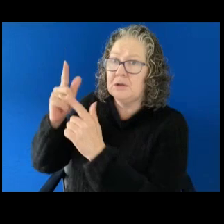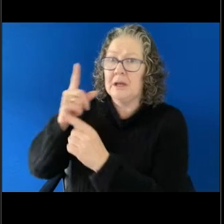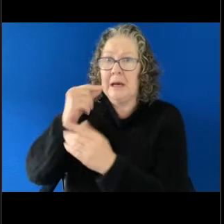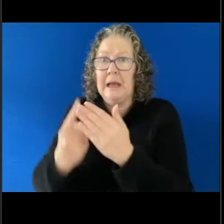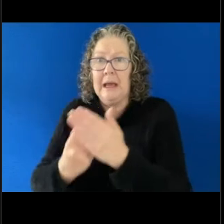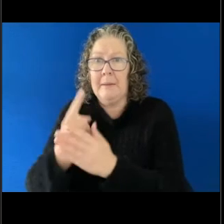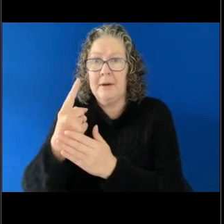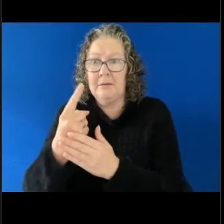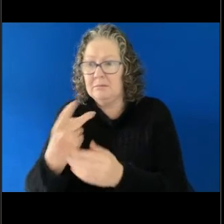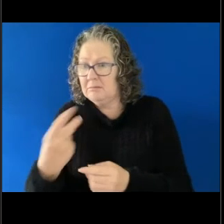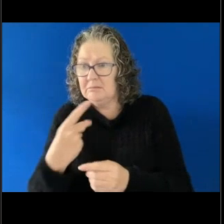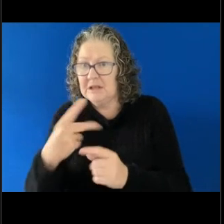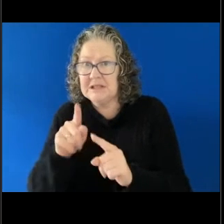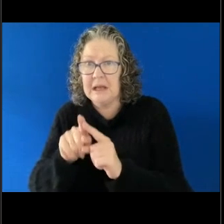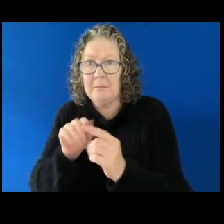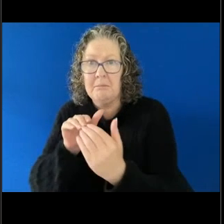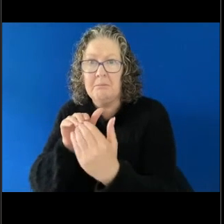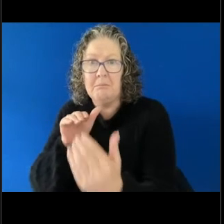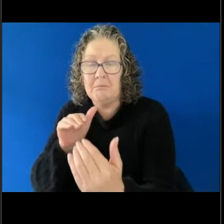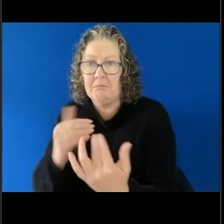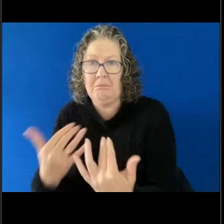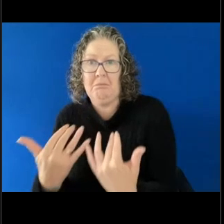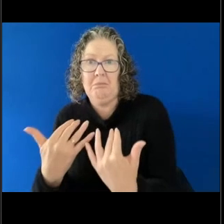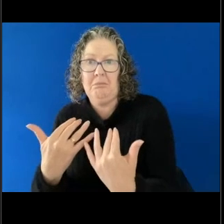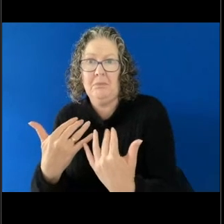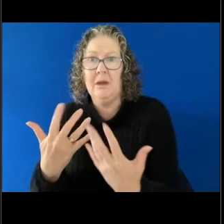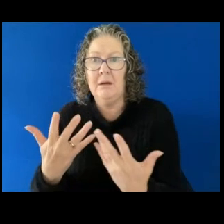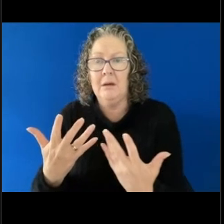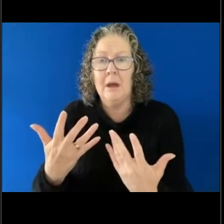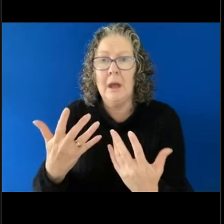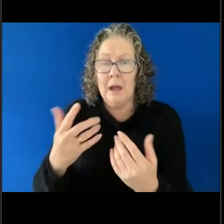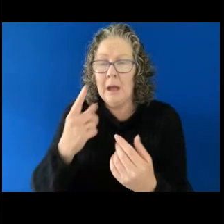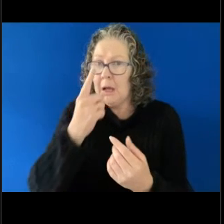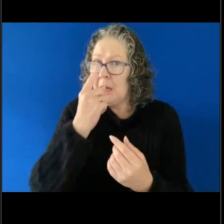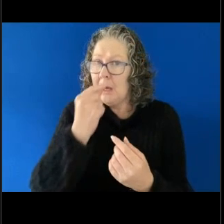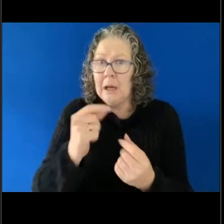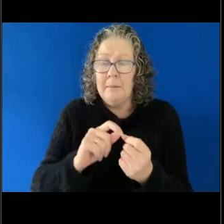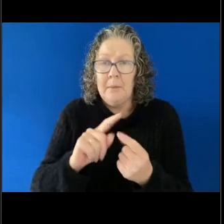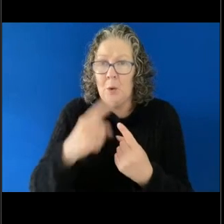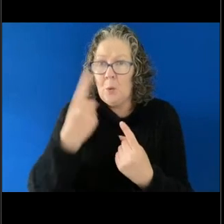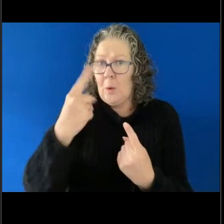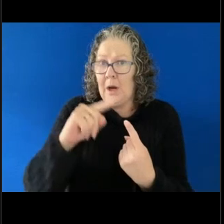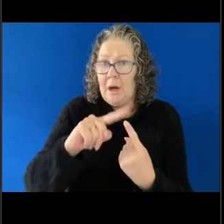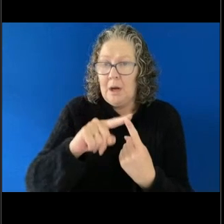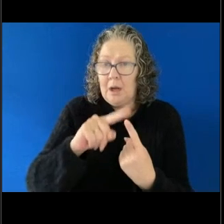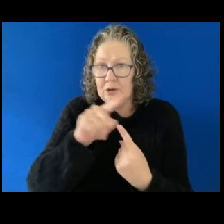who are on the same level and I guess one of the take aways that we want to really highlight today